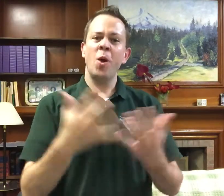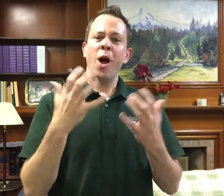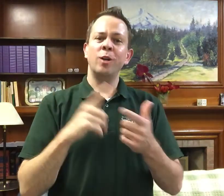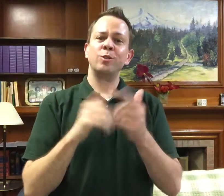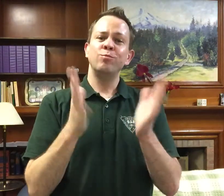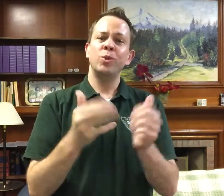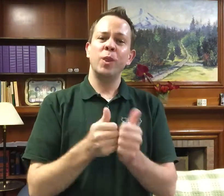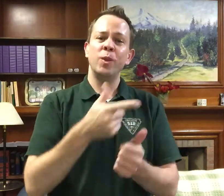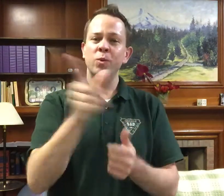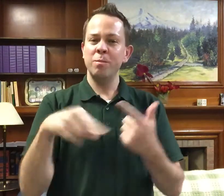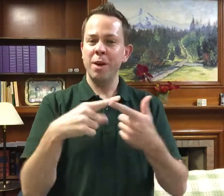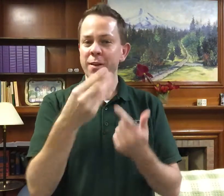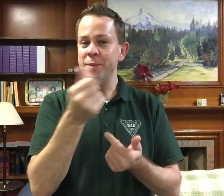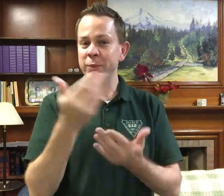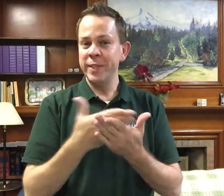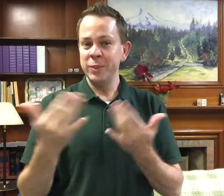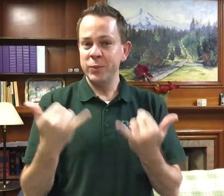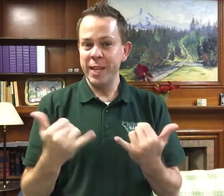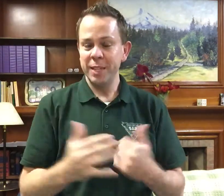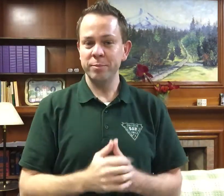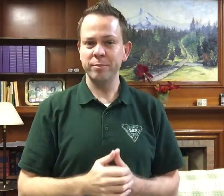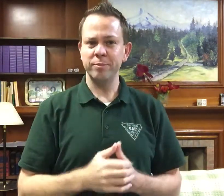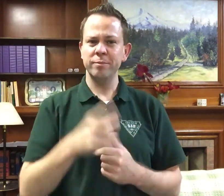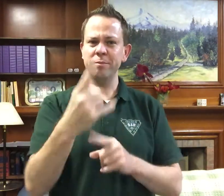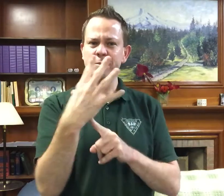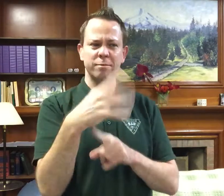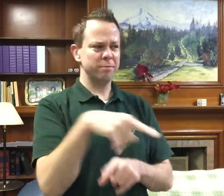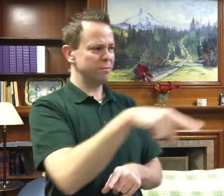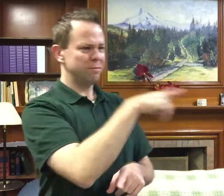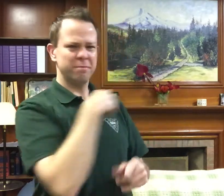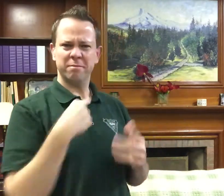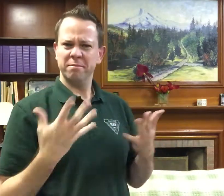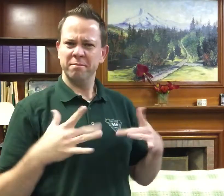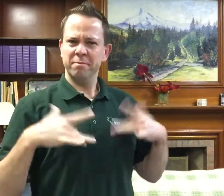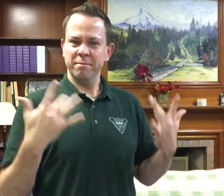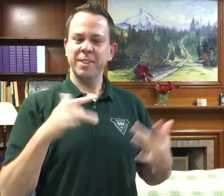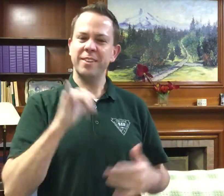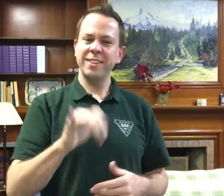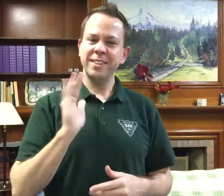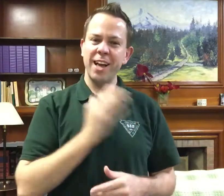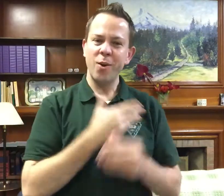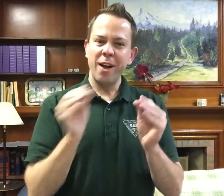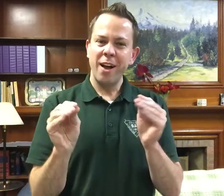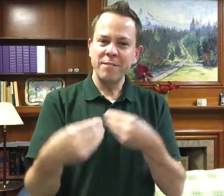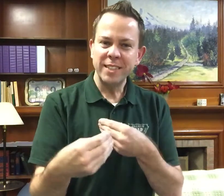I want to chat with you about a few things today. You may be wondering where I'm standing right now.